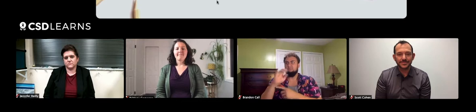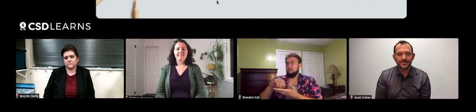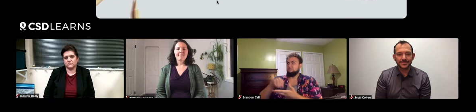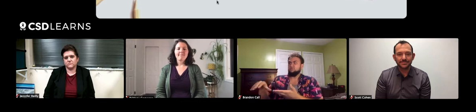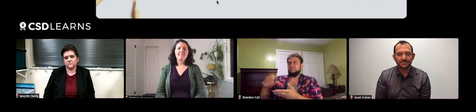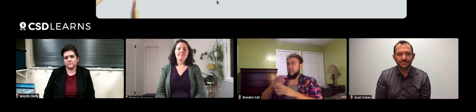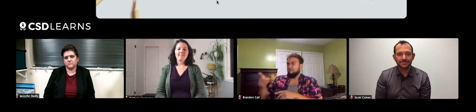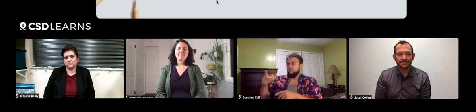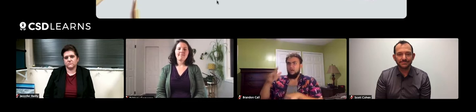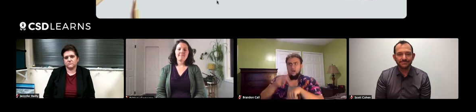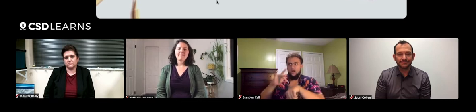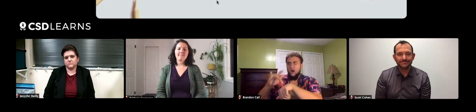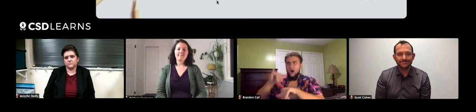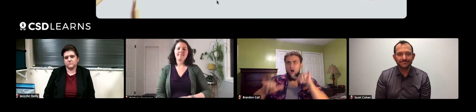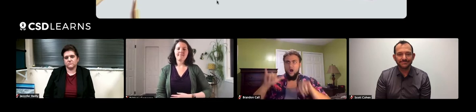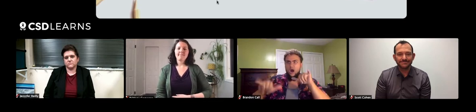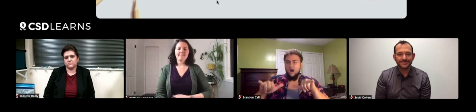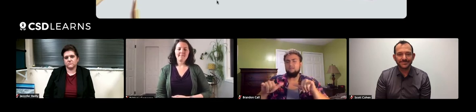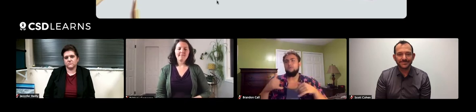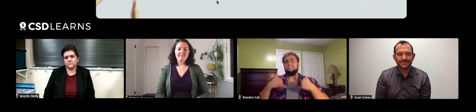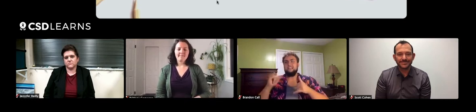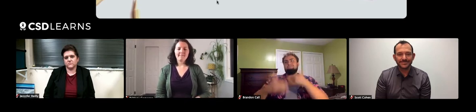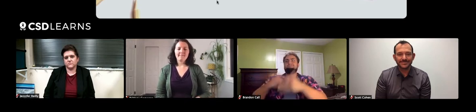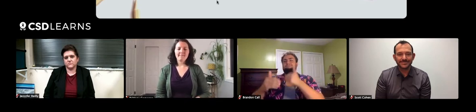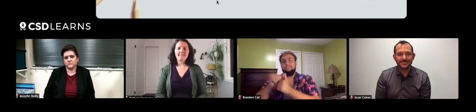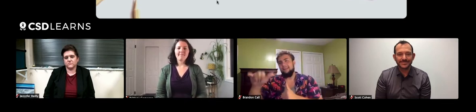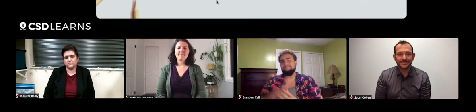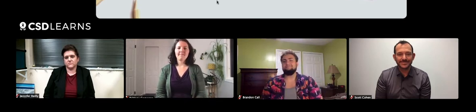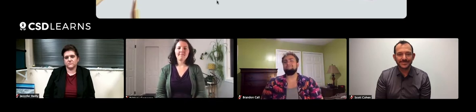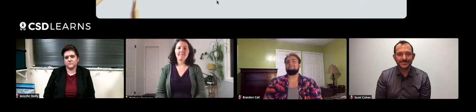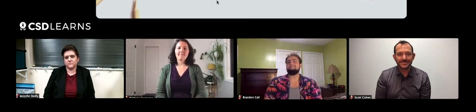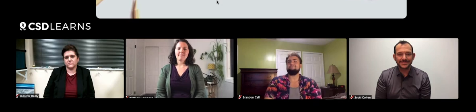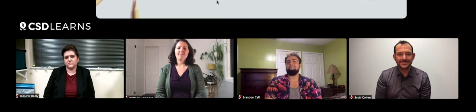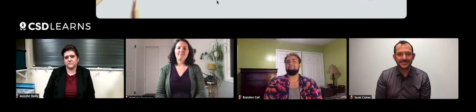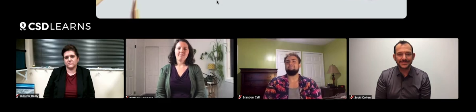because the students have real-life examples and realize what STEM is. They get more motivated and interested in it.